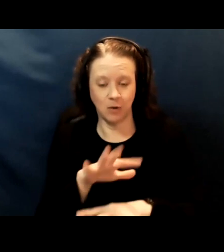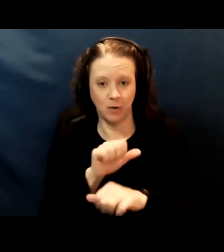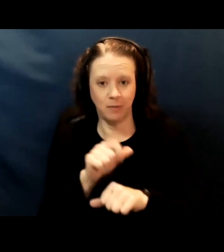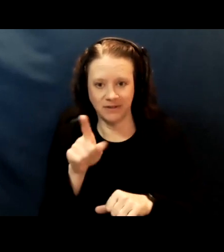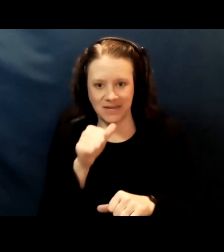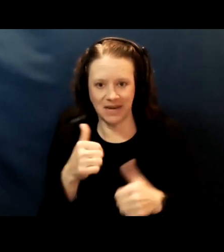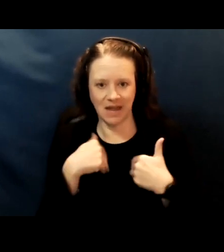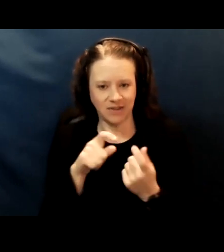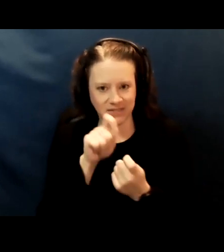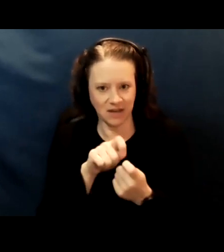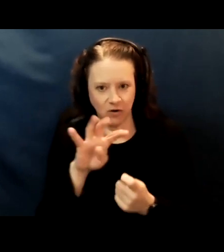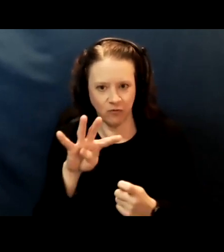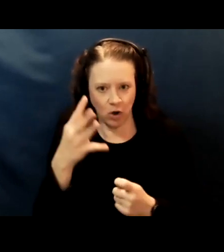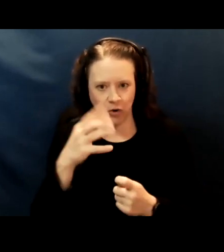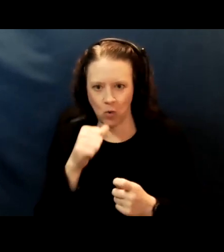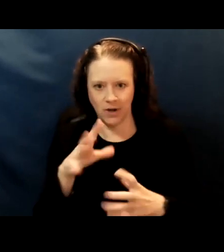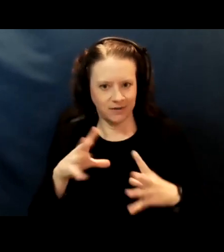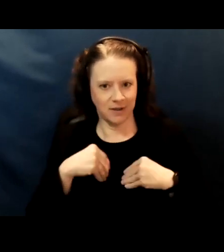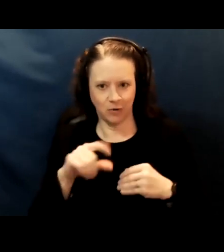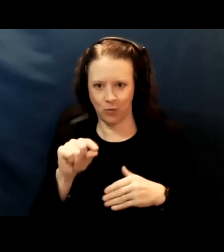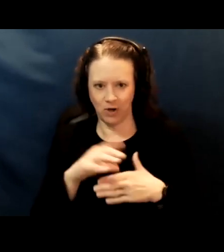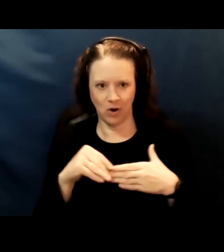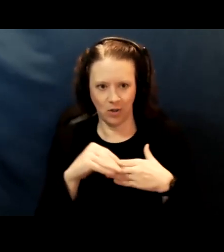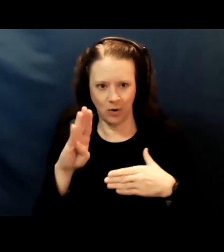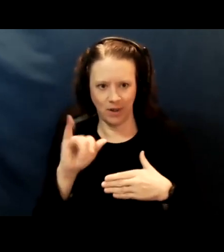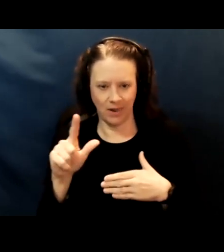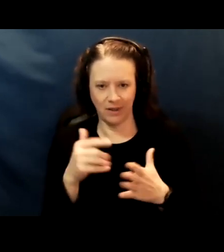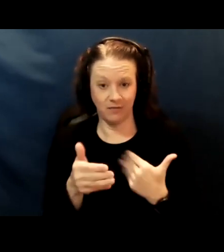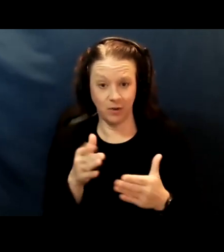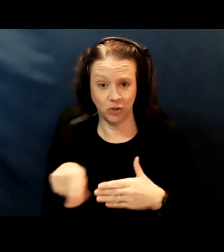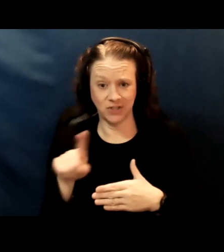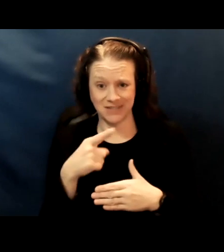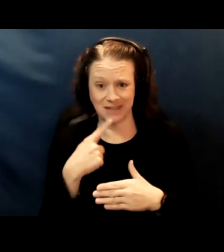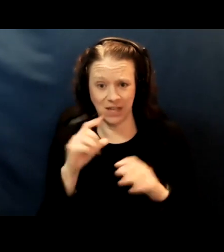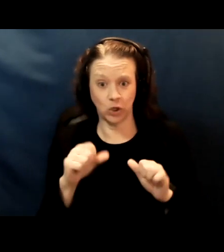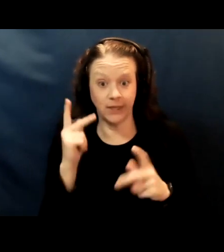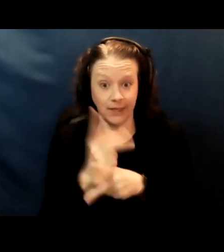and would not accept her $20 bill, even though she said they could keep the cash.